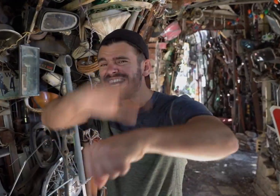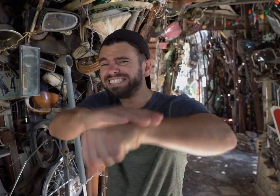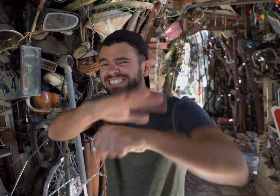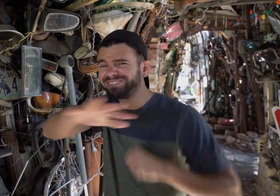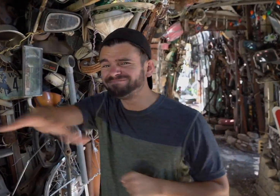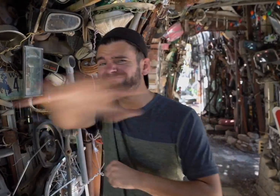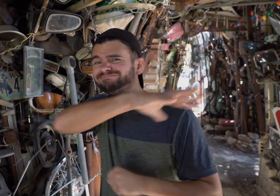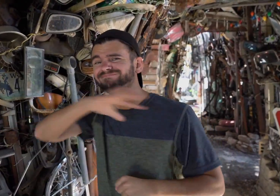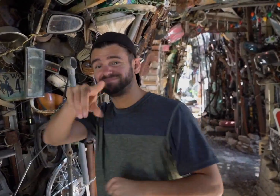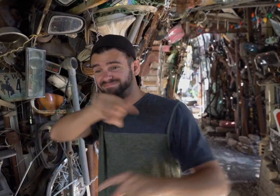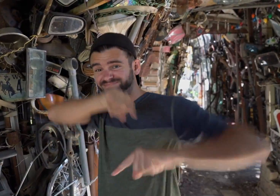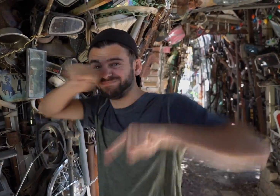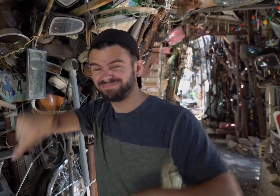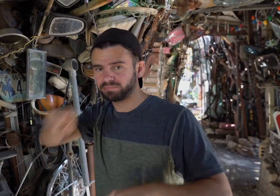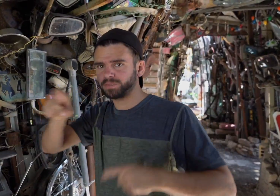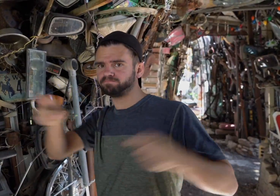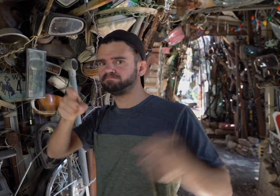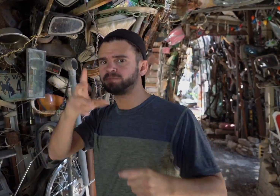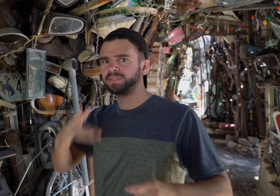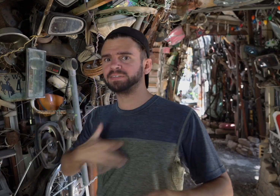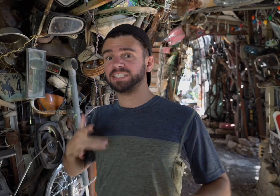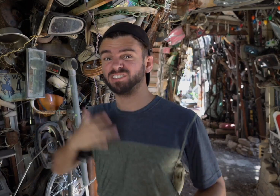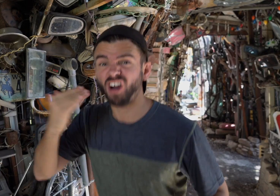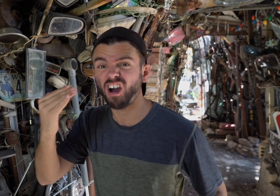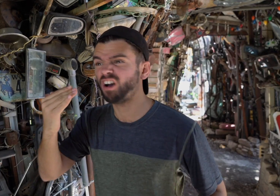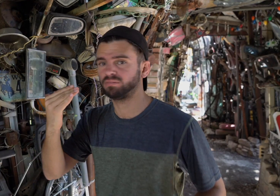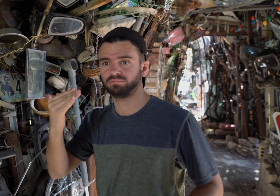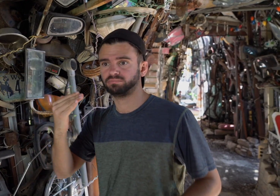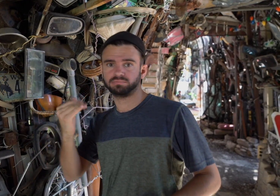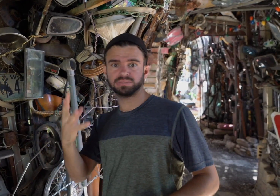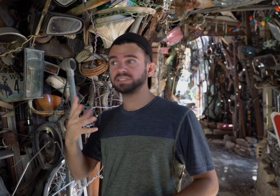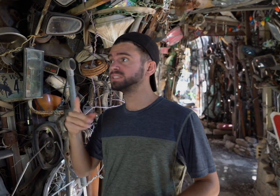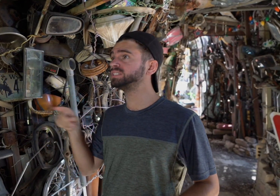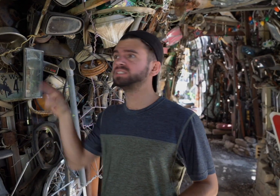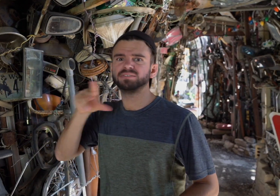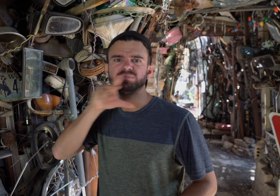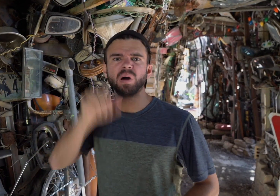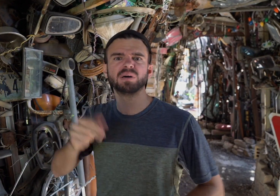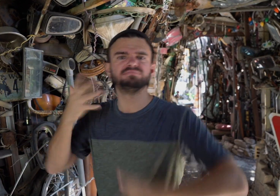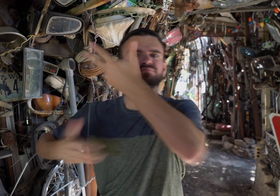I have to warn you guys.. You have to stabilize your feeling. Why? Many old classic toys are here.